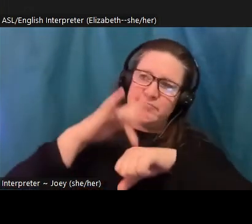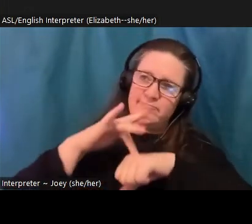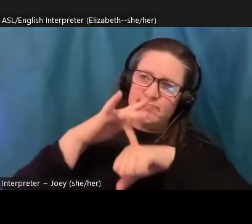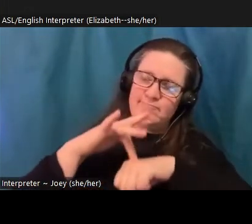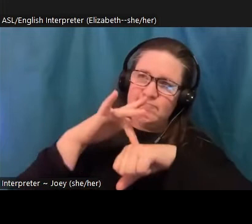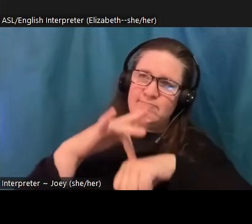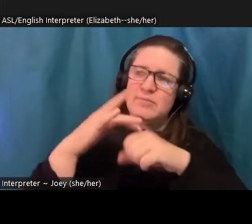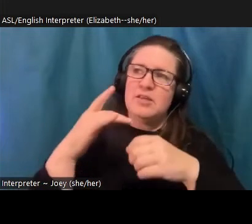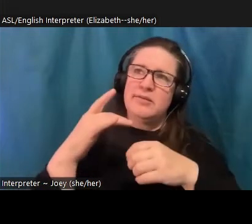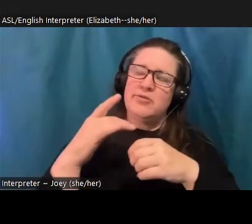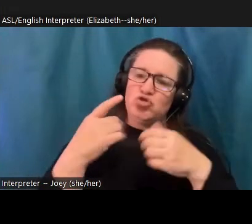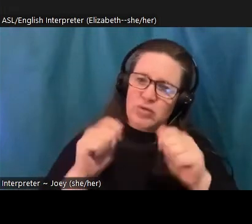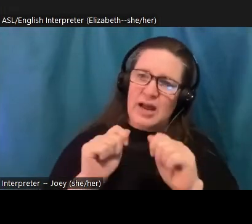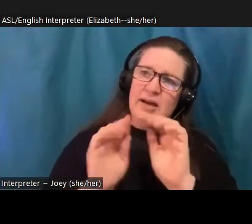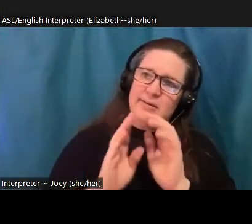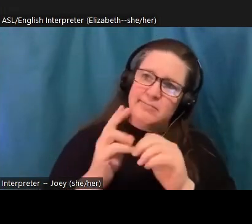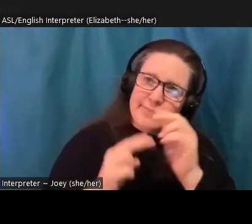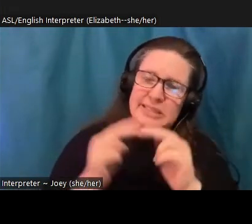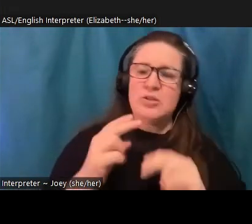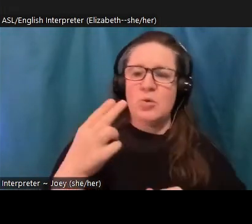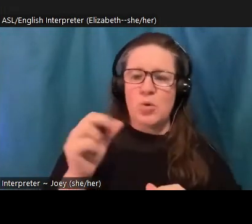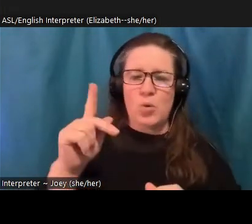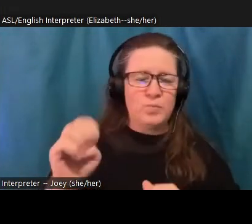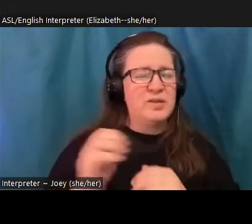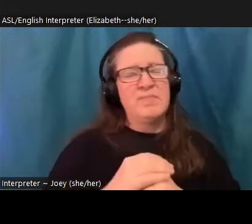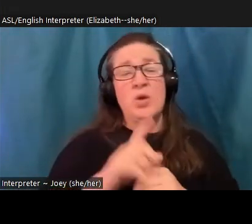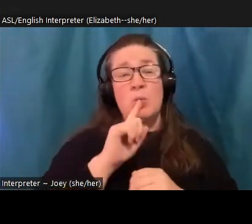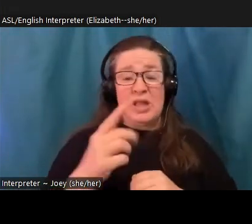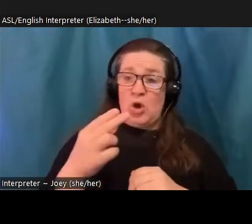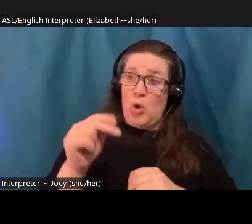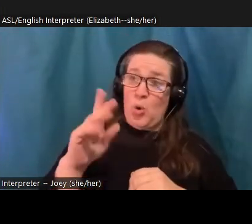comes when we do the work. And I don't say that out of a belief